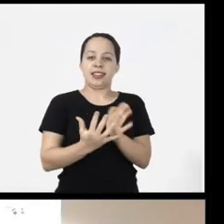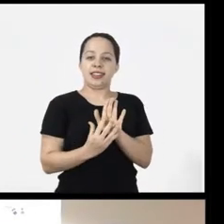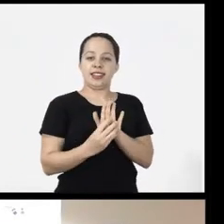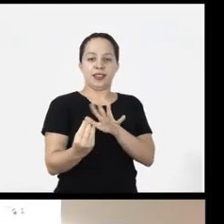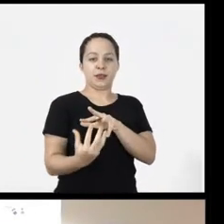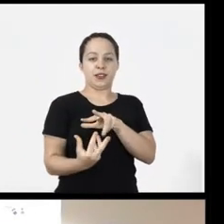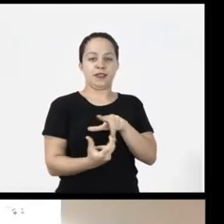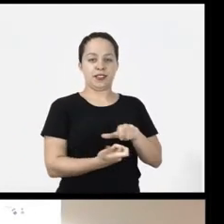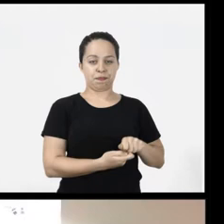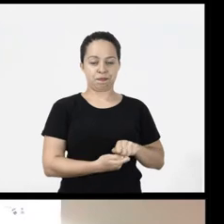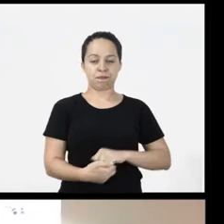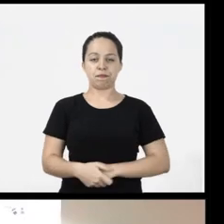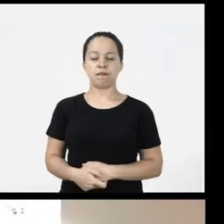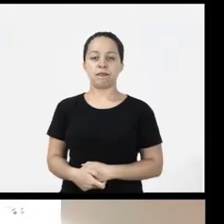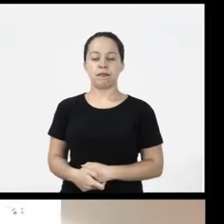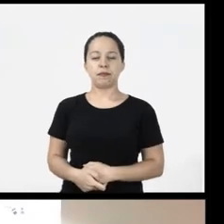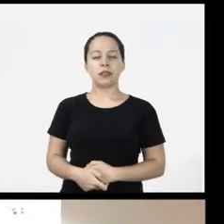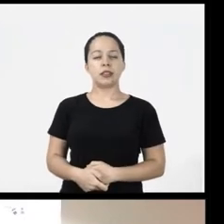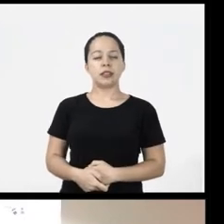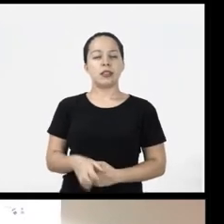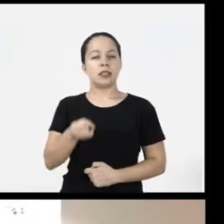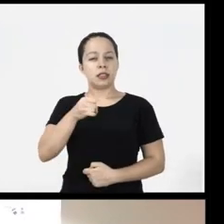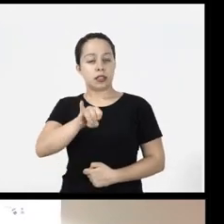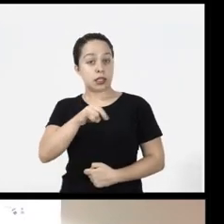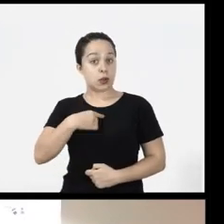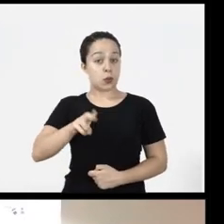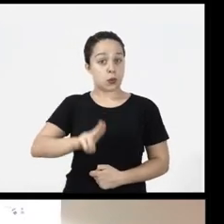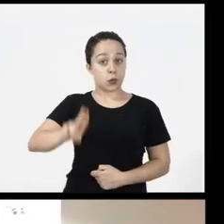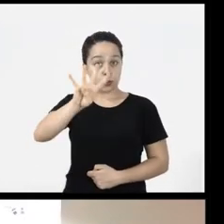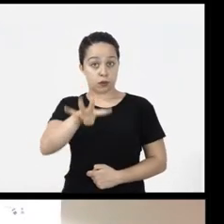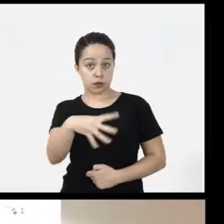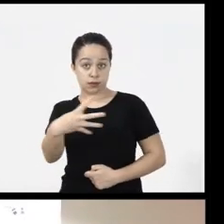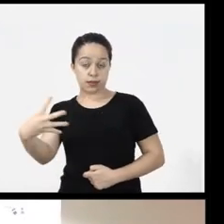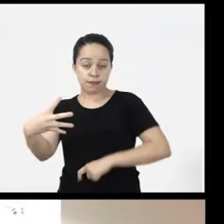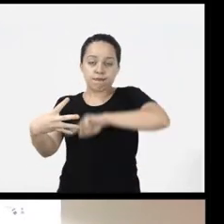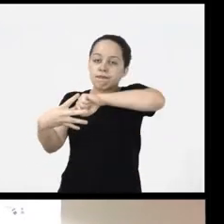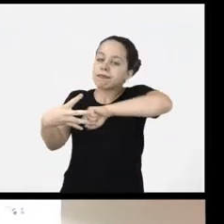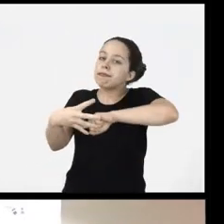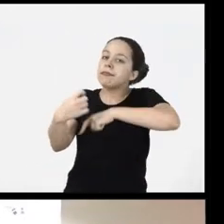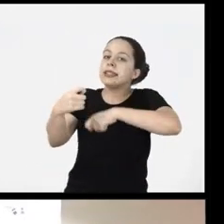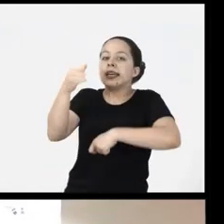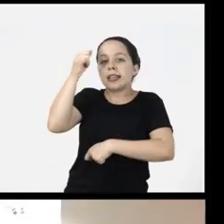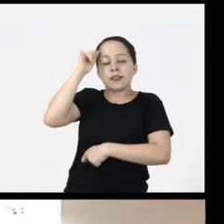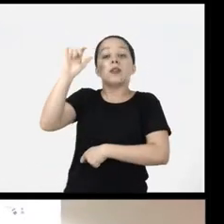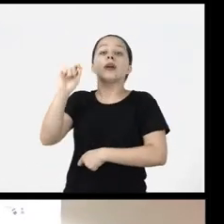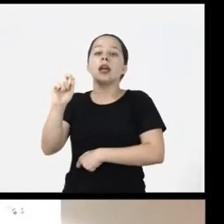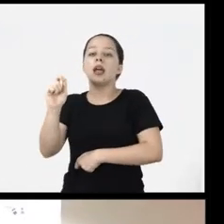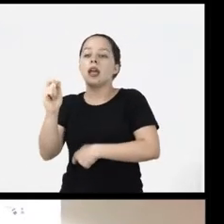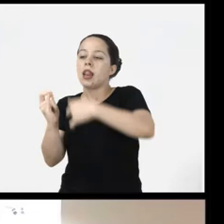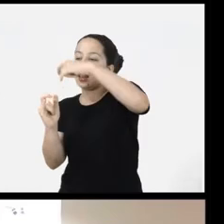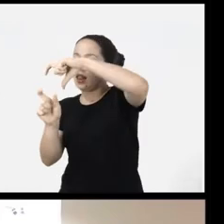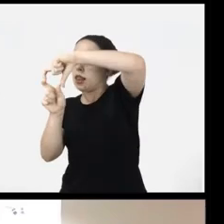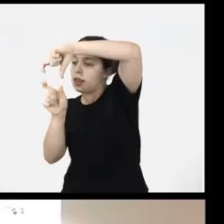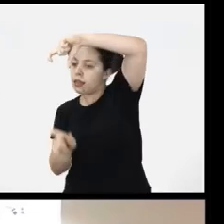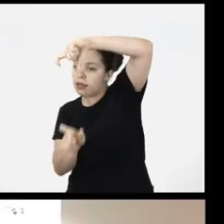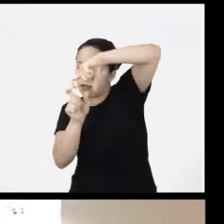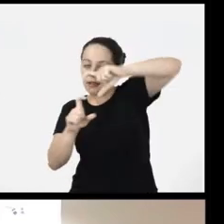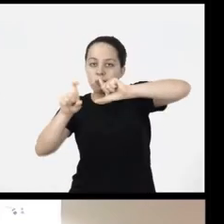and when I use a table it is important to avoid tables with merged rows and columns What